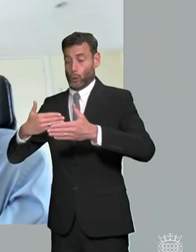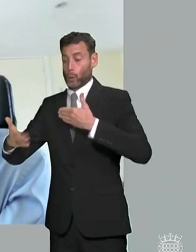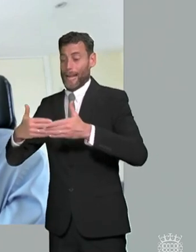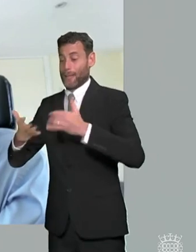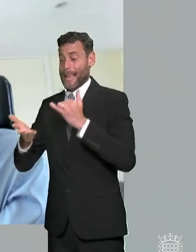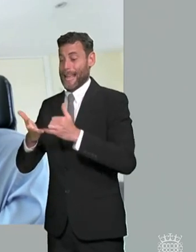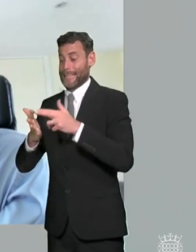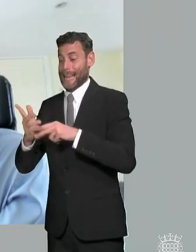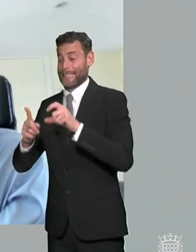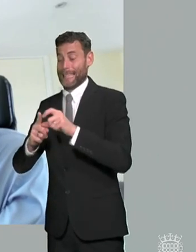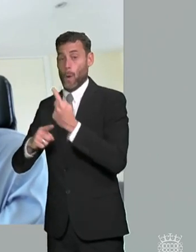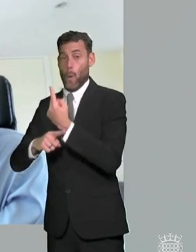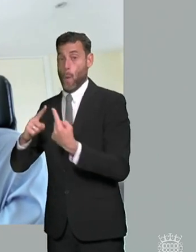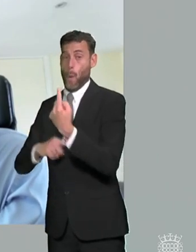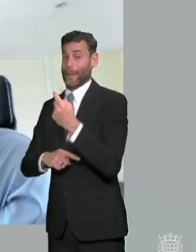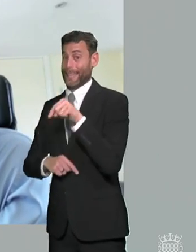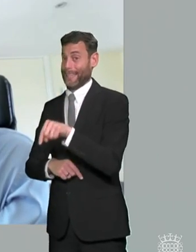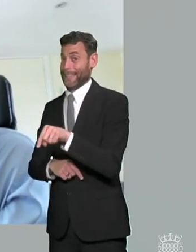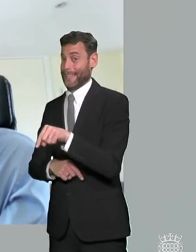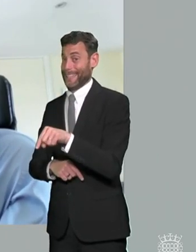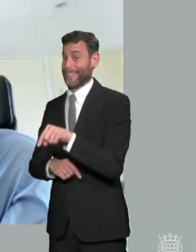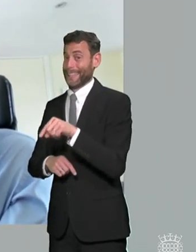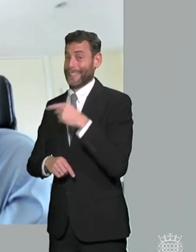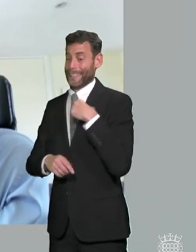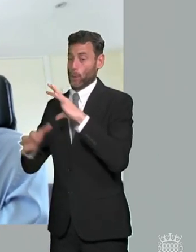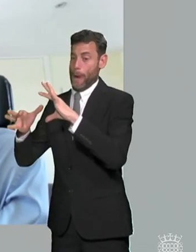you're actually looking at looking after their needs when it comes to them being looked after